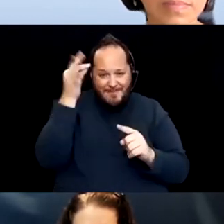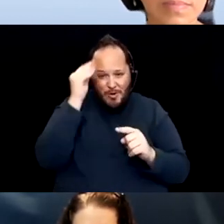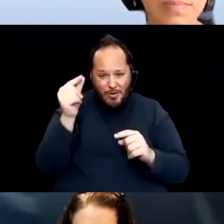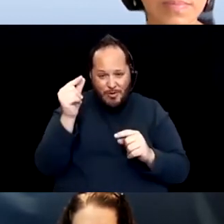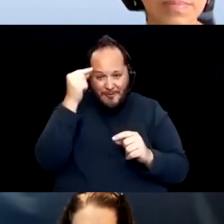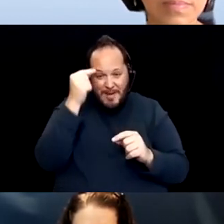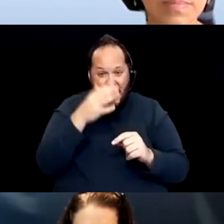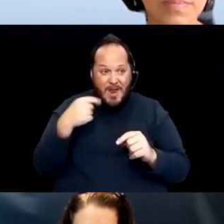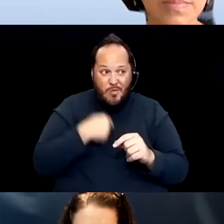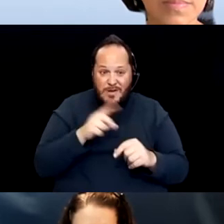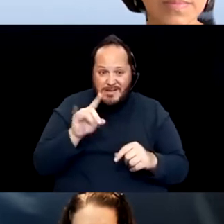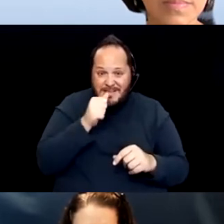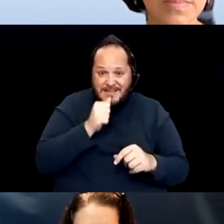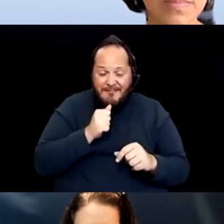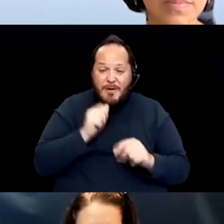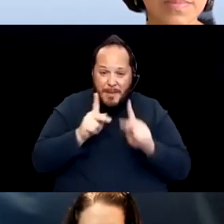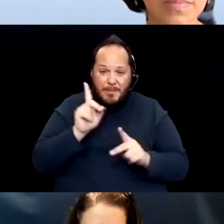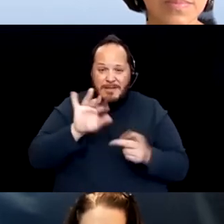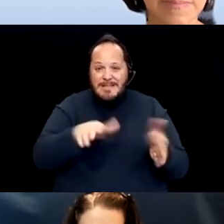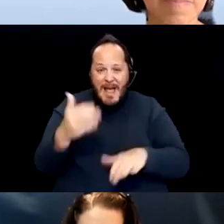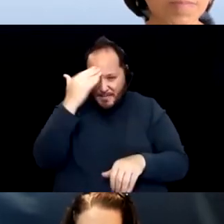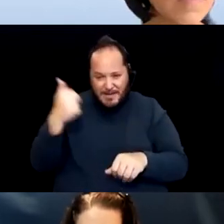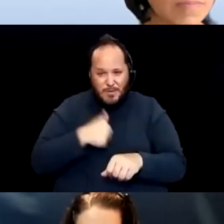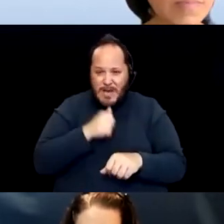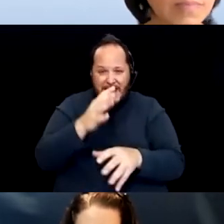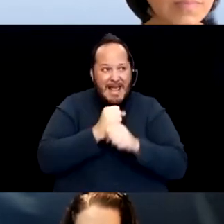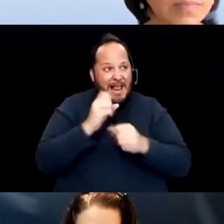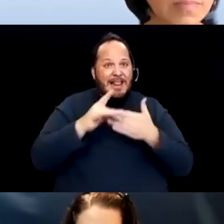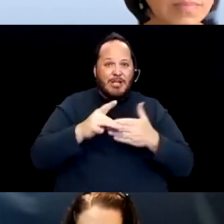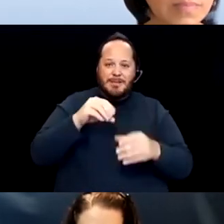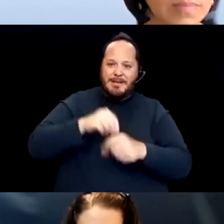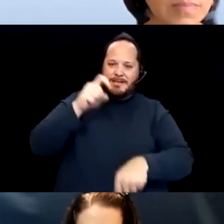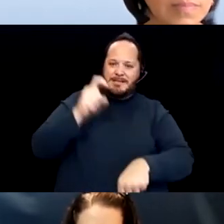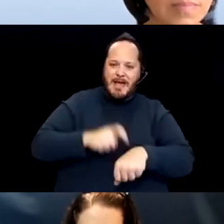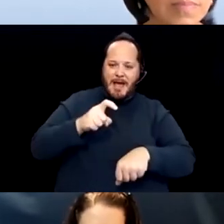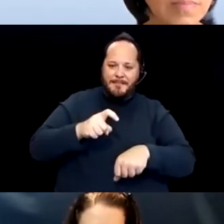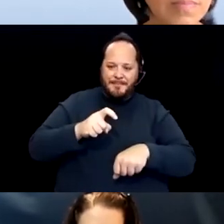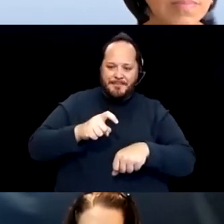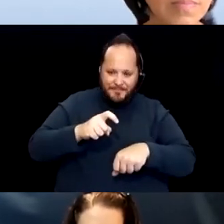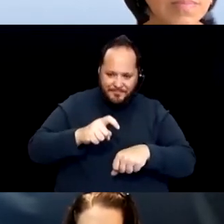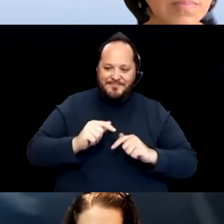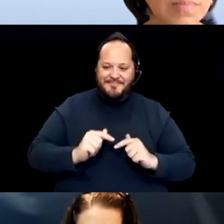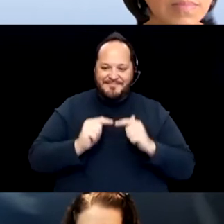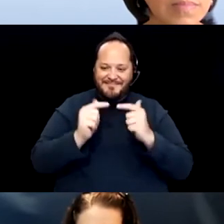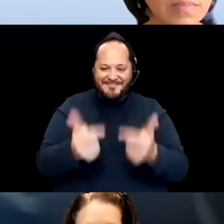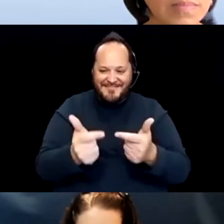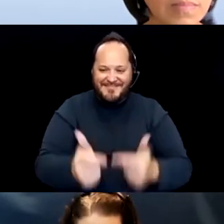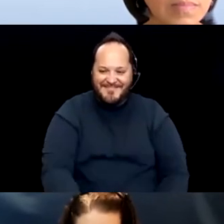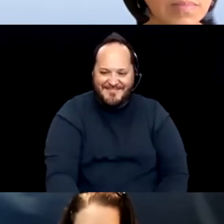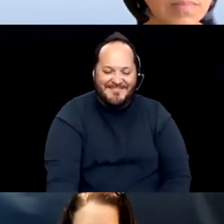because we didn't get that leadership in a timely way. If you think about the vaccine hesitancy issue, you know,